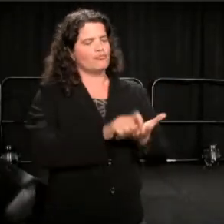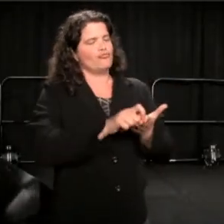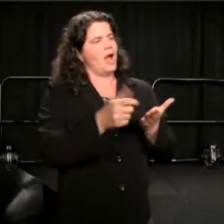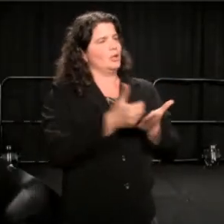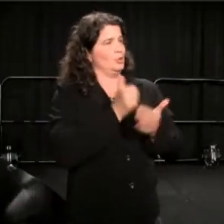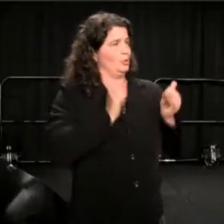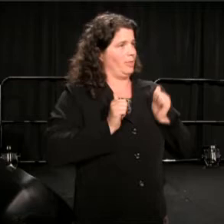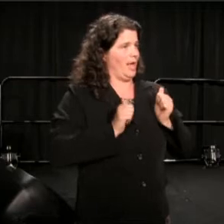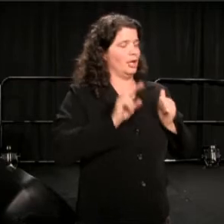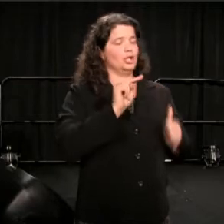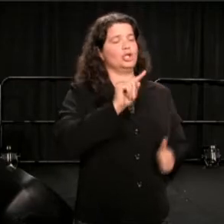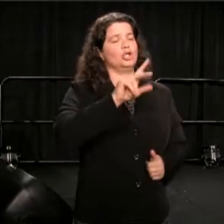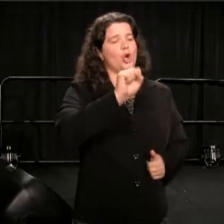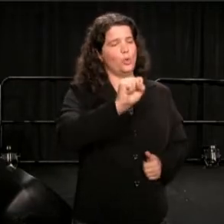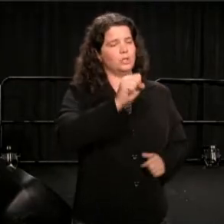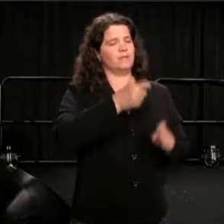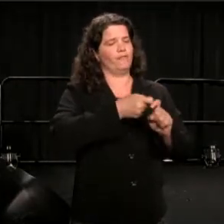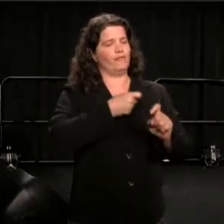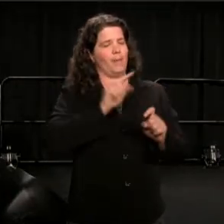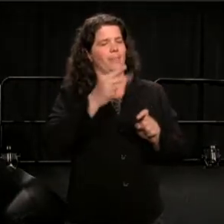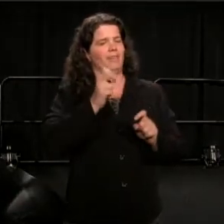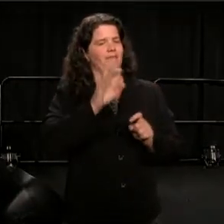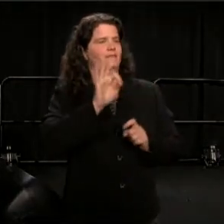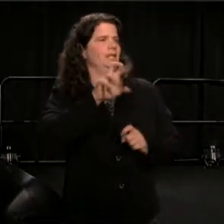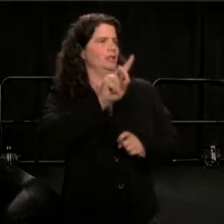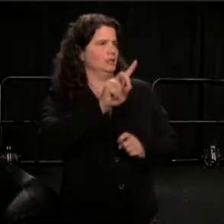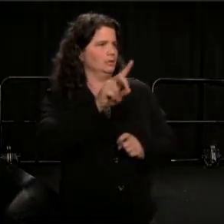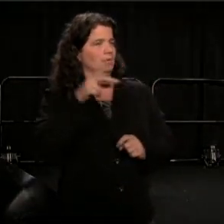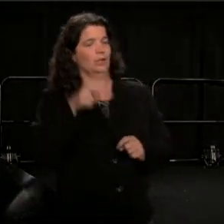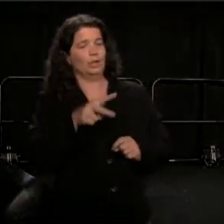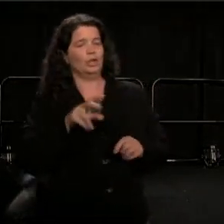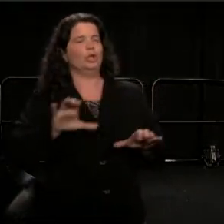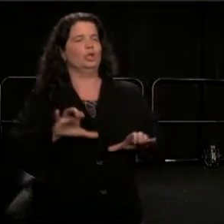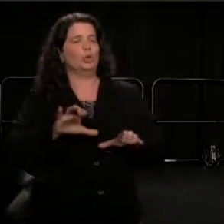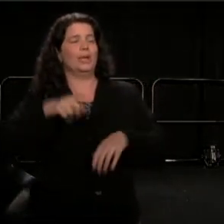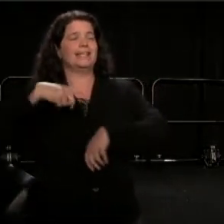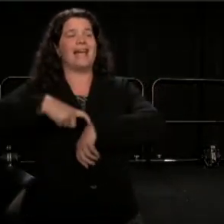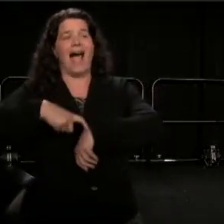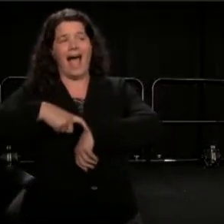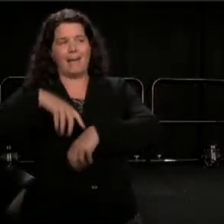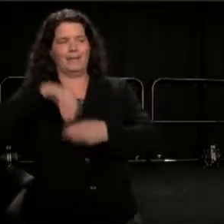And I want to tell you about something that is maybe happening in your towns,